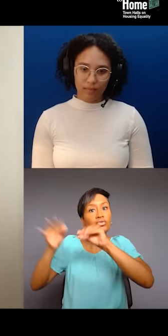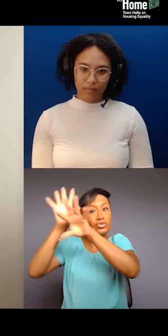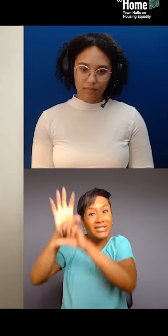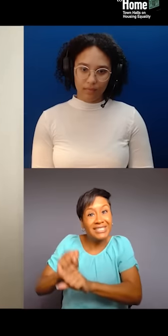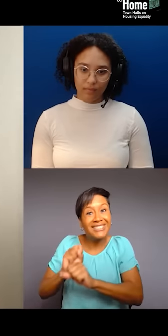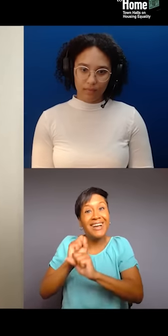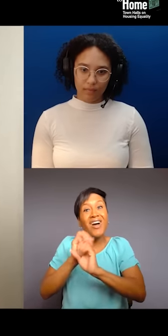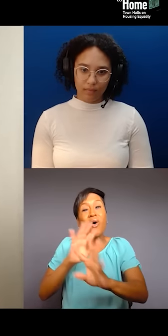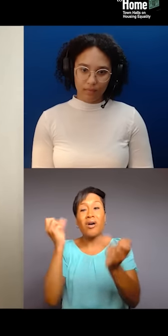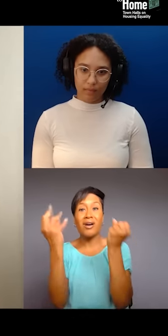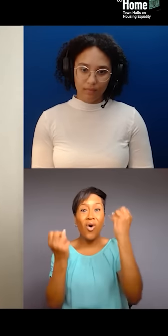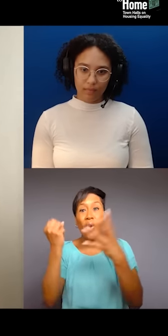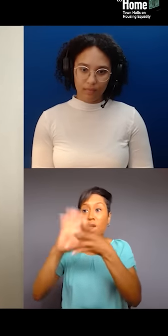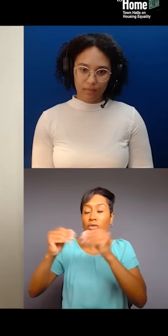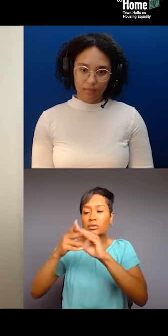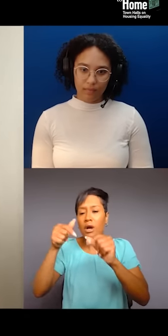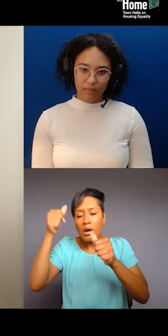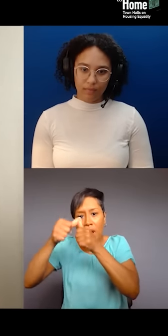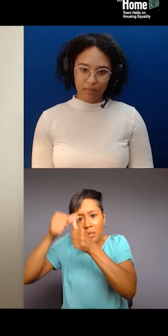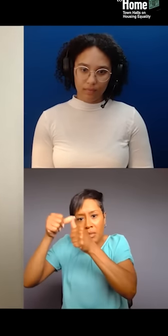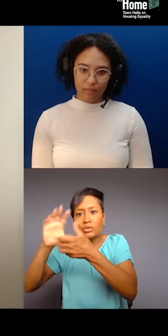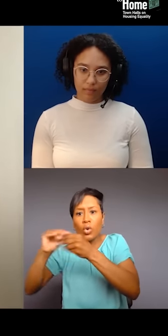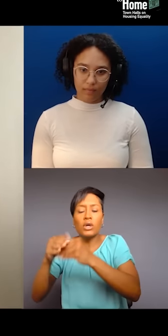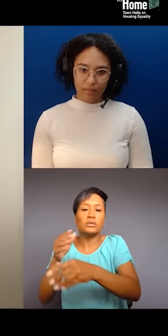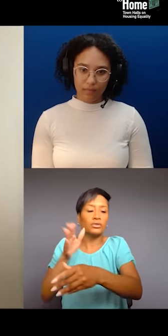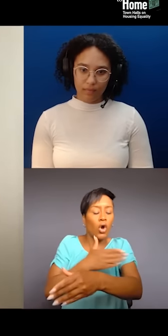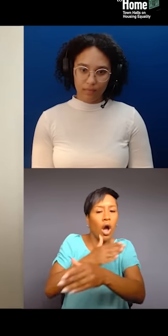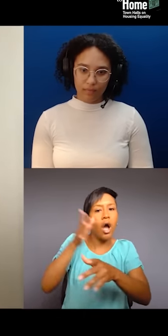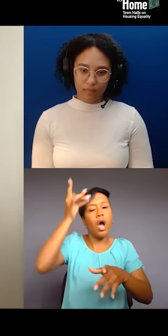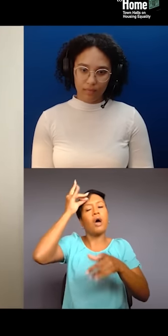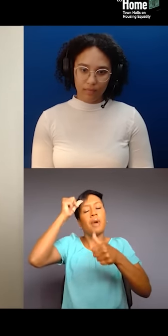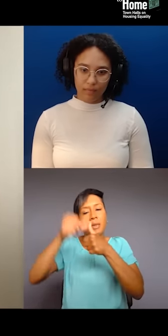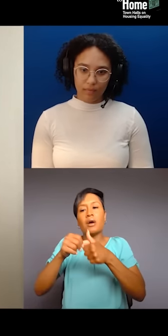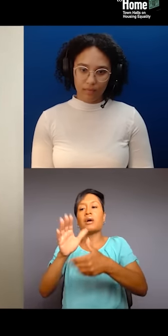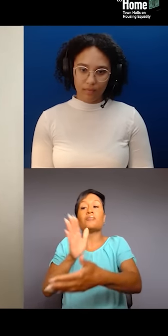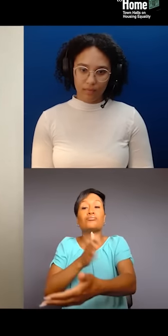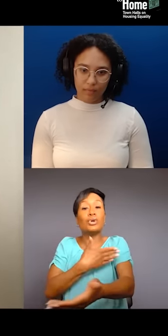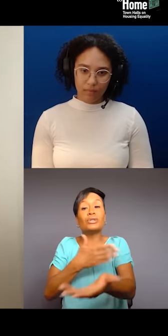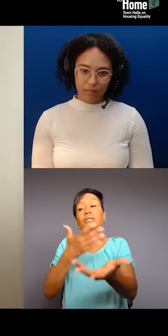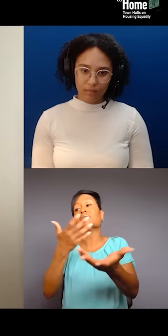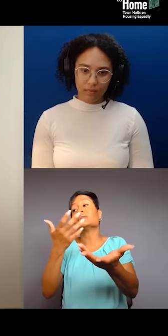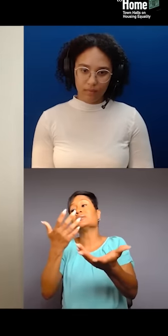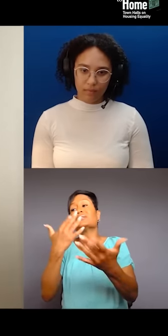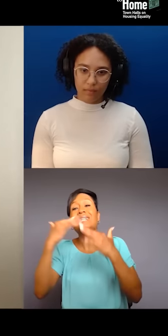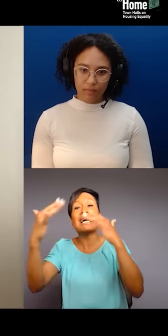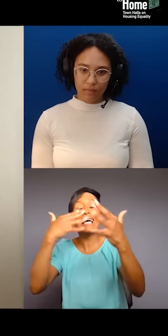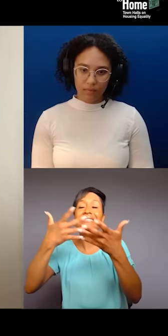of being able to share these stories through song, through music, through photography, through writing, I think is so important.